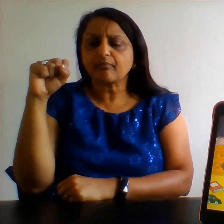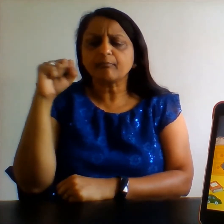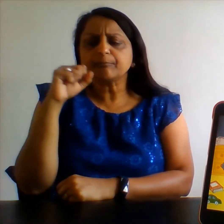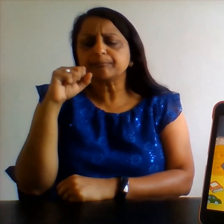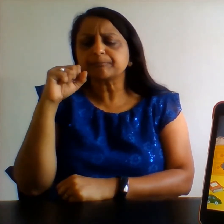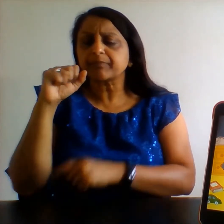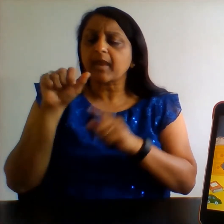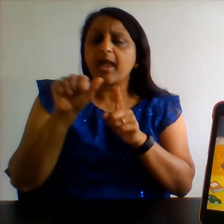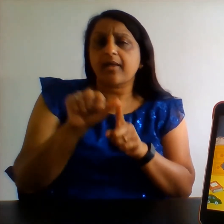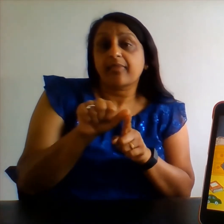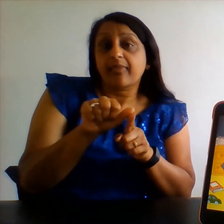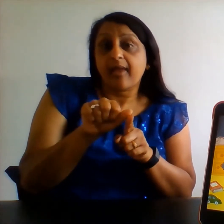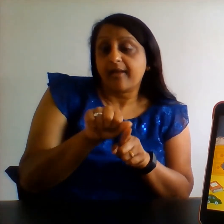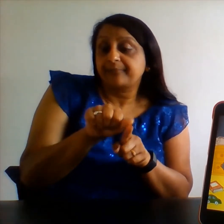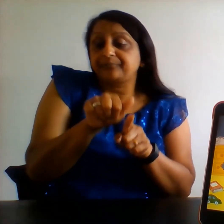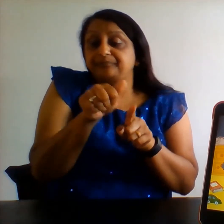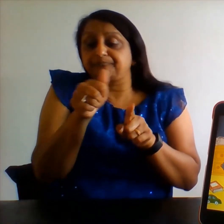What else can we see?